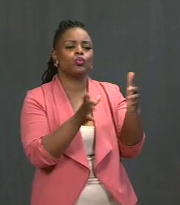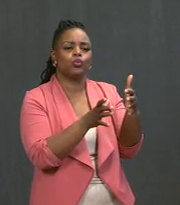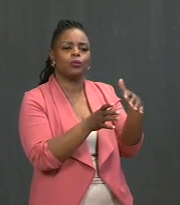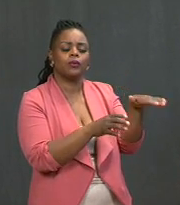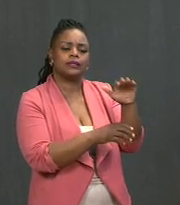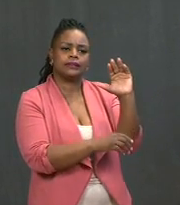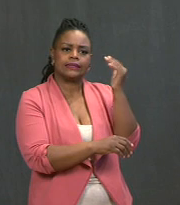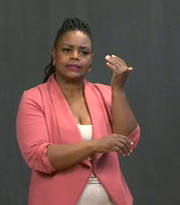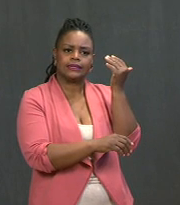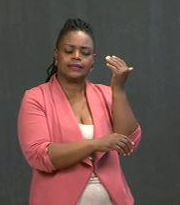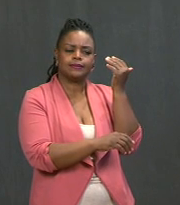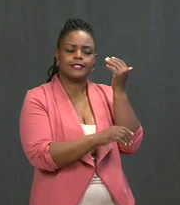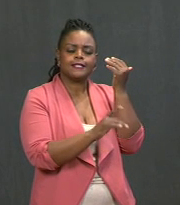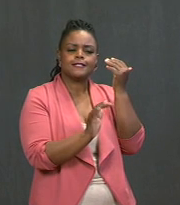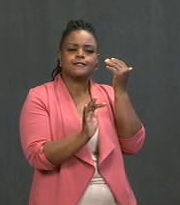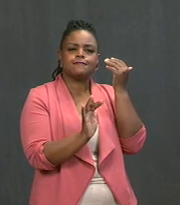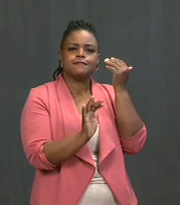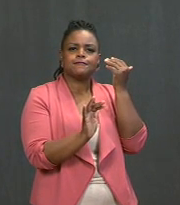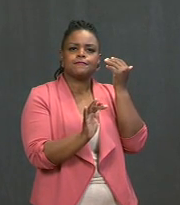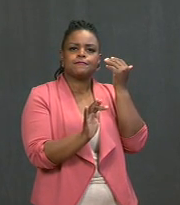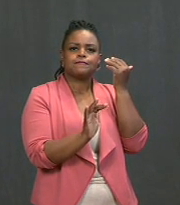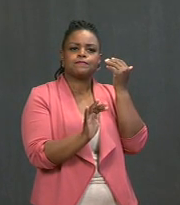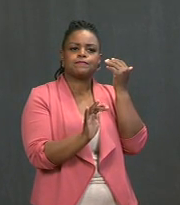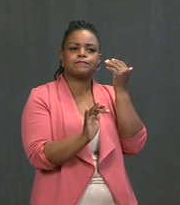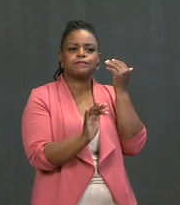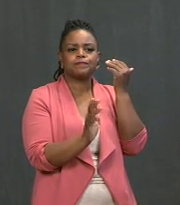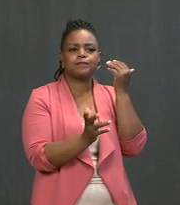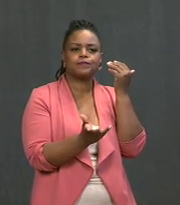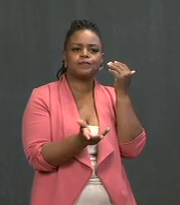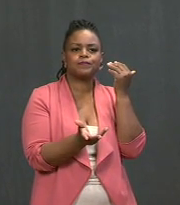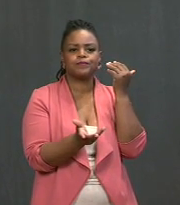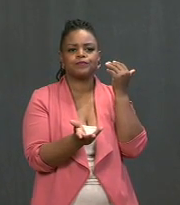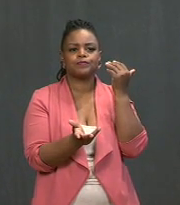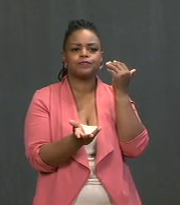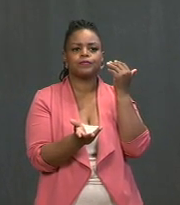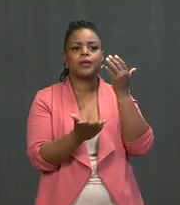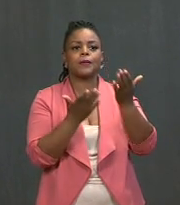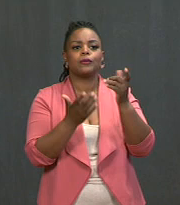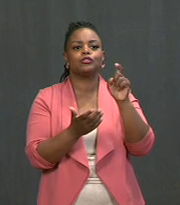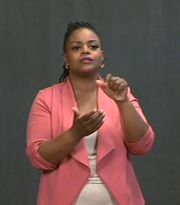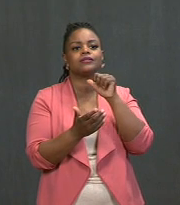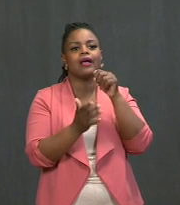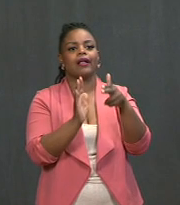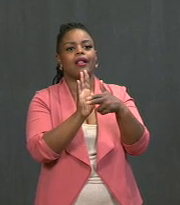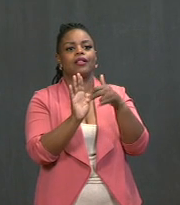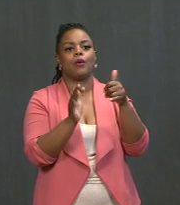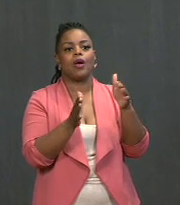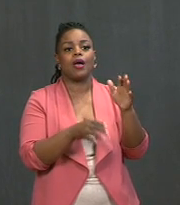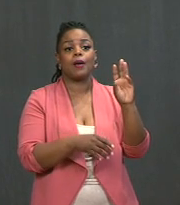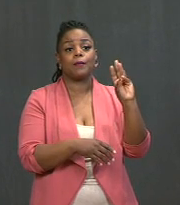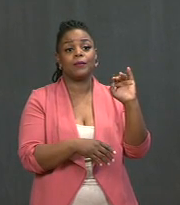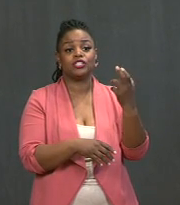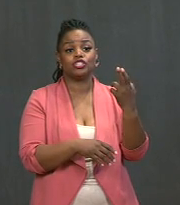I probably shouldn't characterize it, but Mitch McConnell keeps speaking to them,